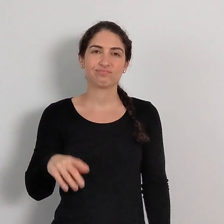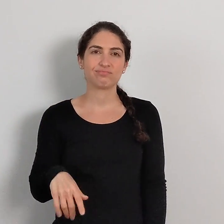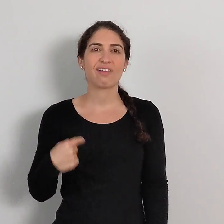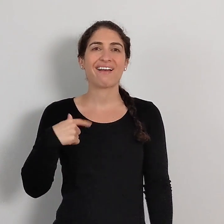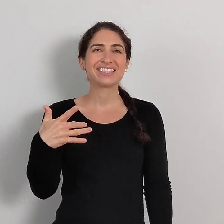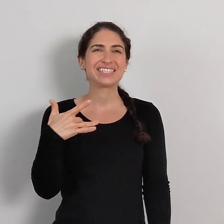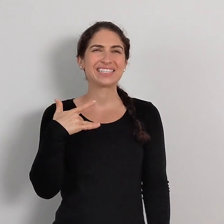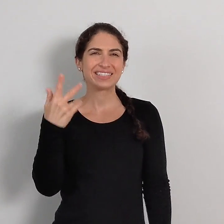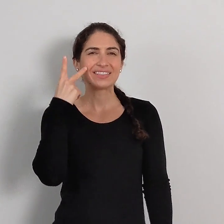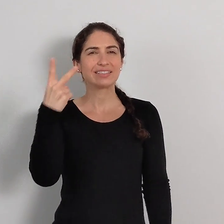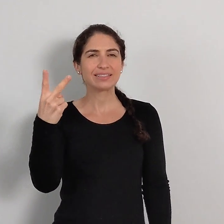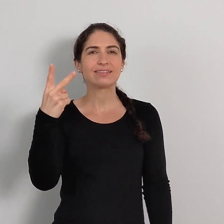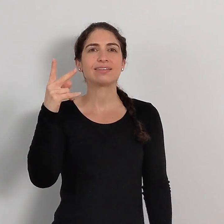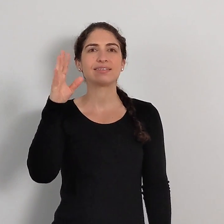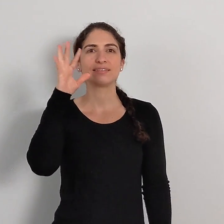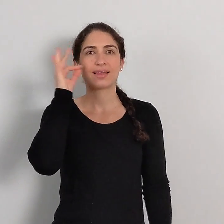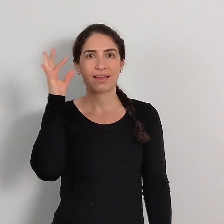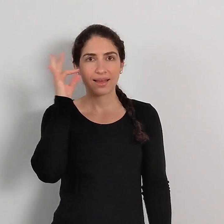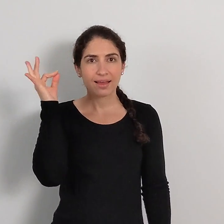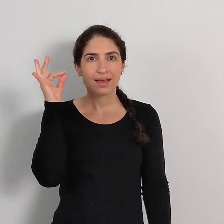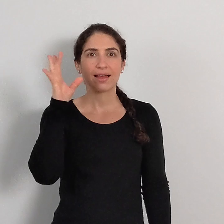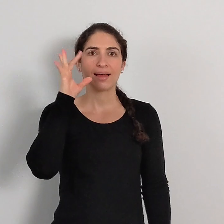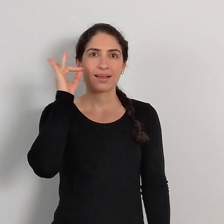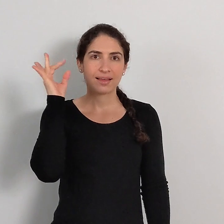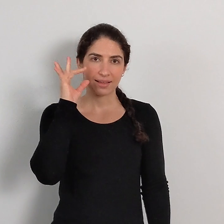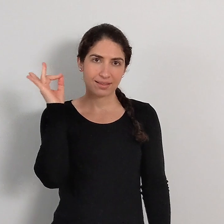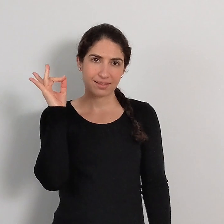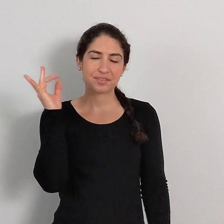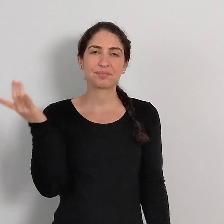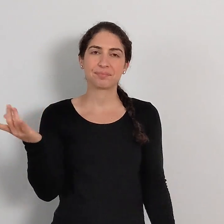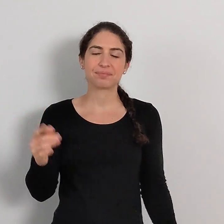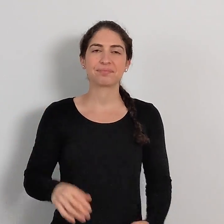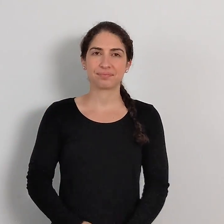I tend to see it more with the fingers extended: CAT or CAT.